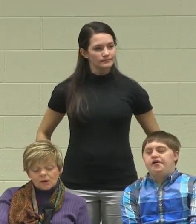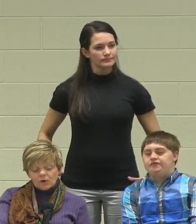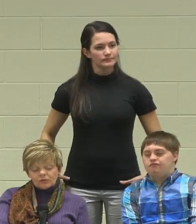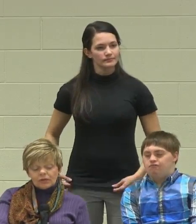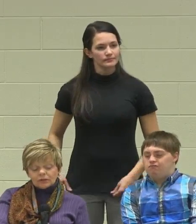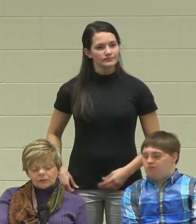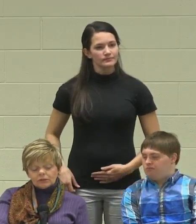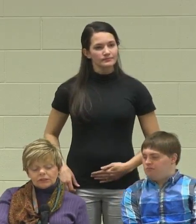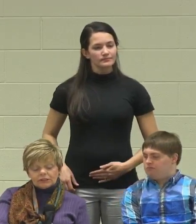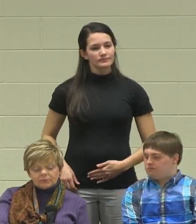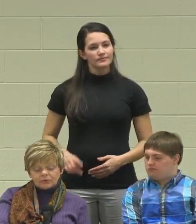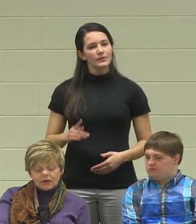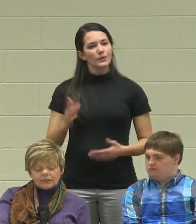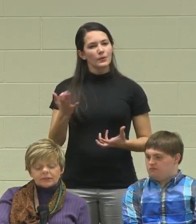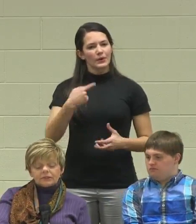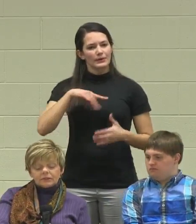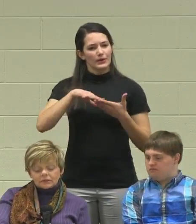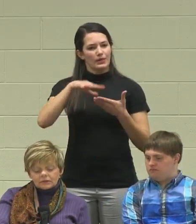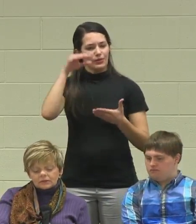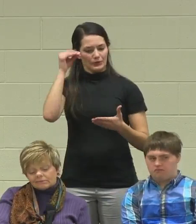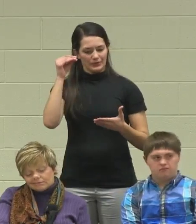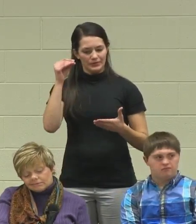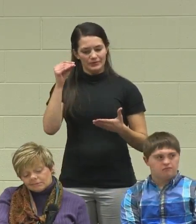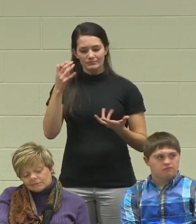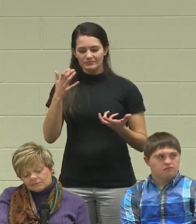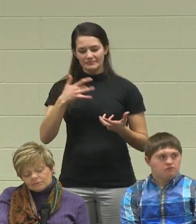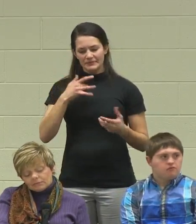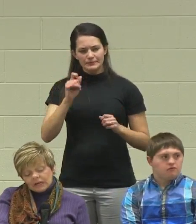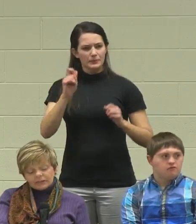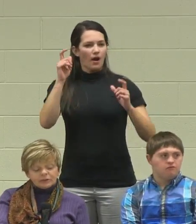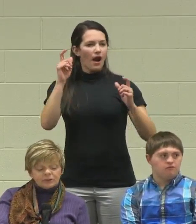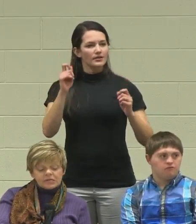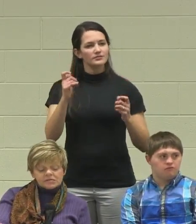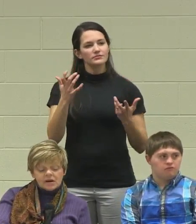What did we learn that surprised us between the time